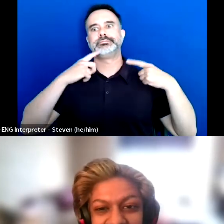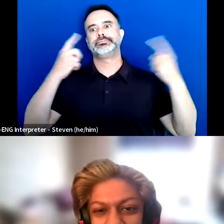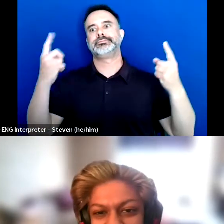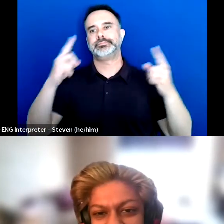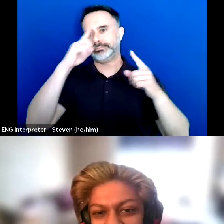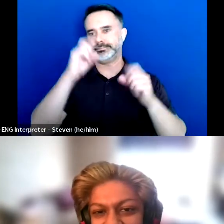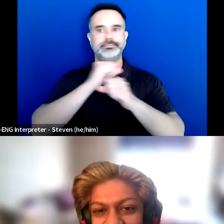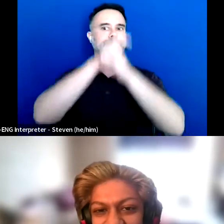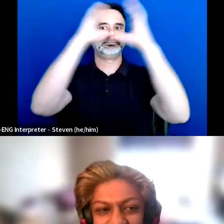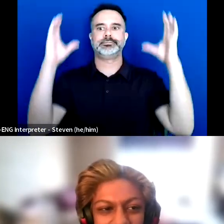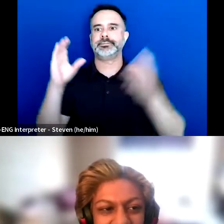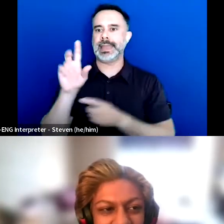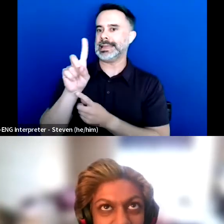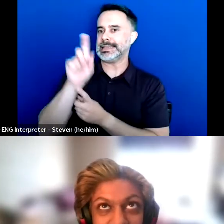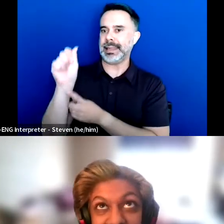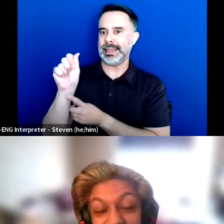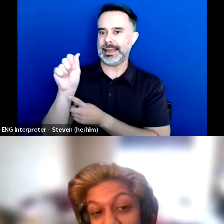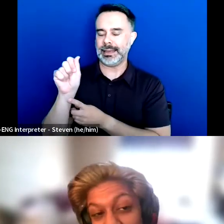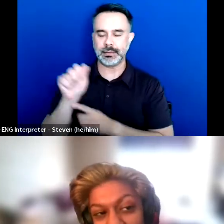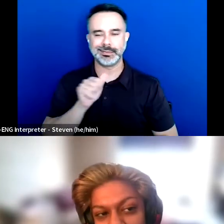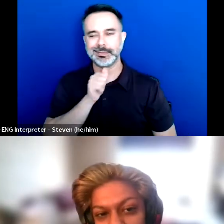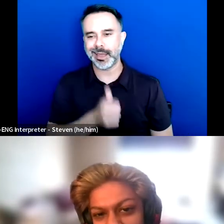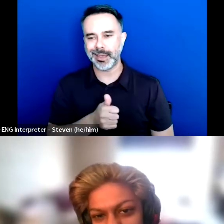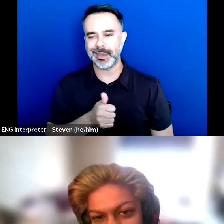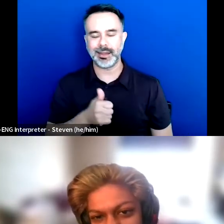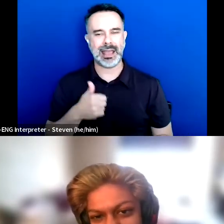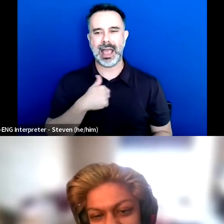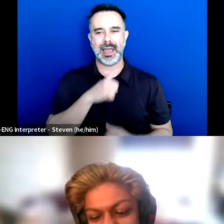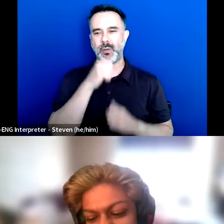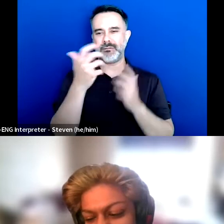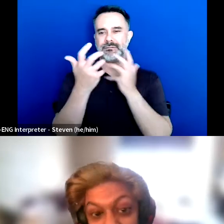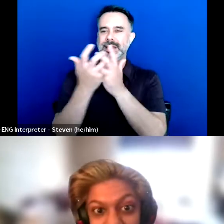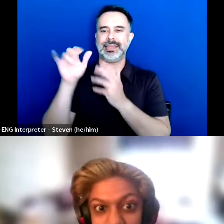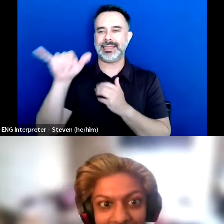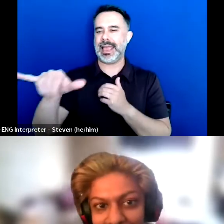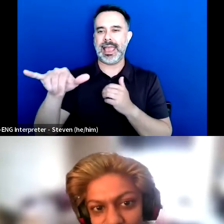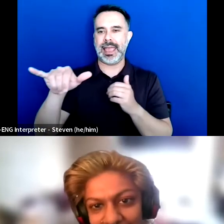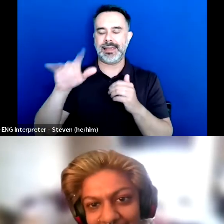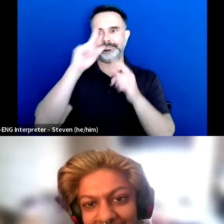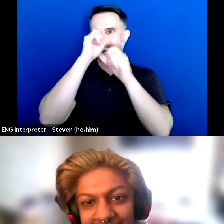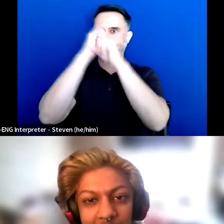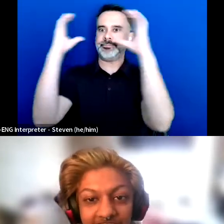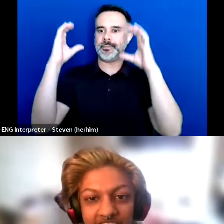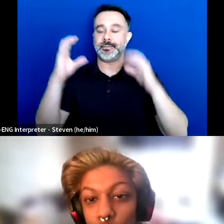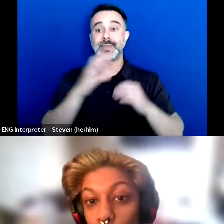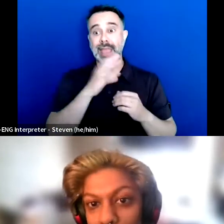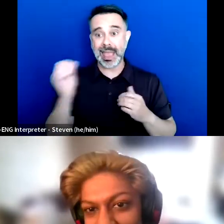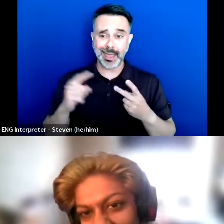So because I don't fit that picture, as well as being trans and being very open